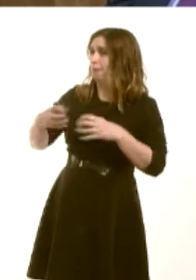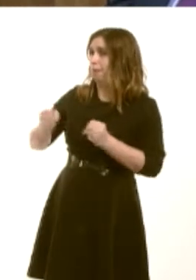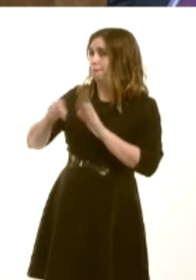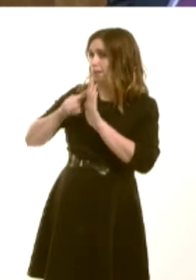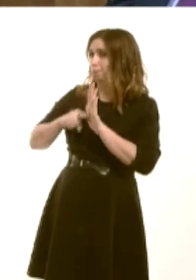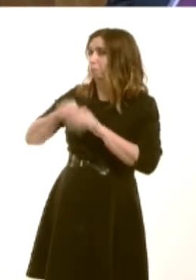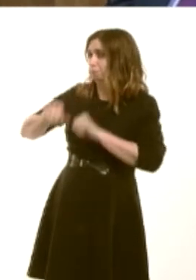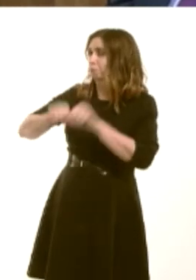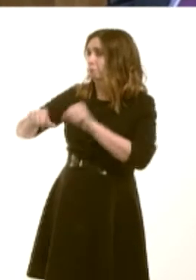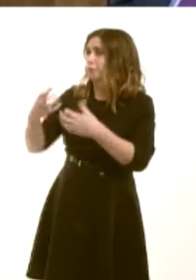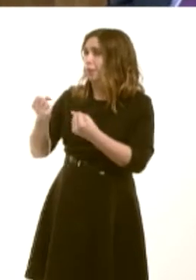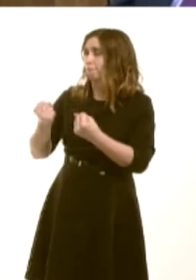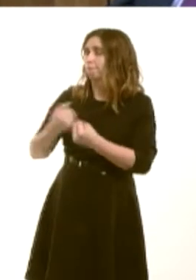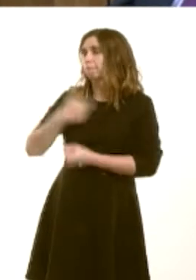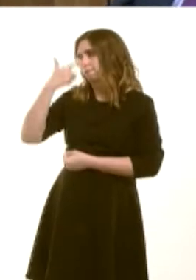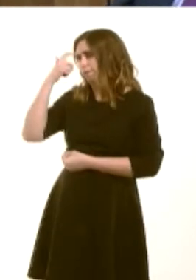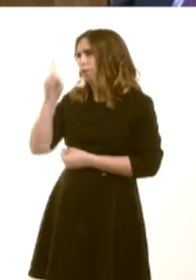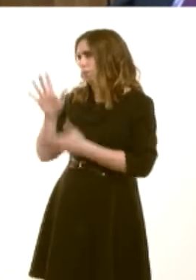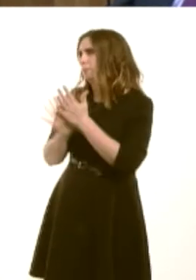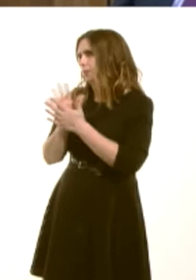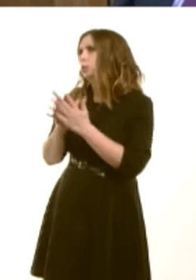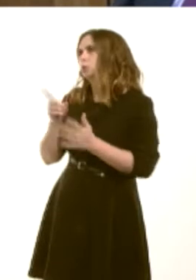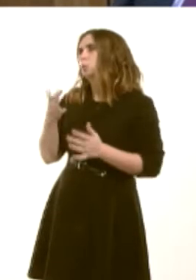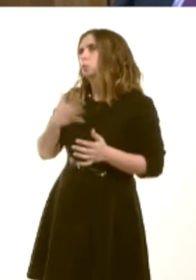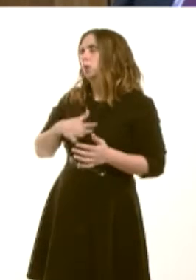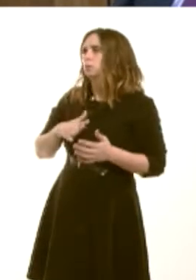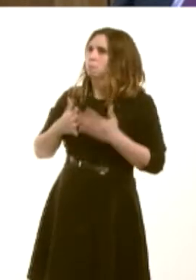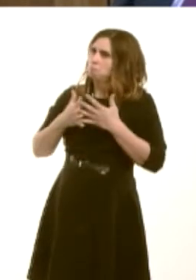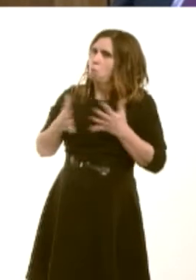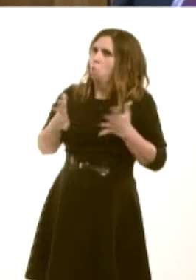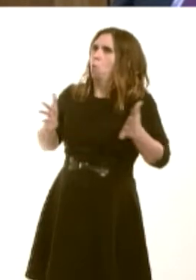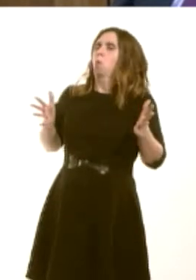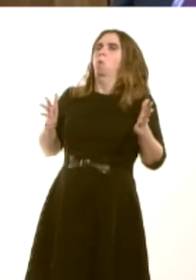I hear what the Member says: he wishes to see childcare extended. I extend the invitation